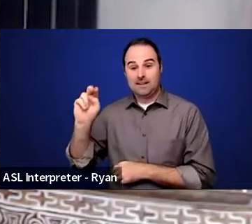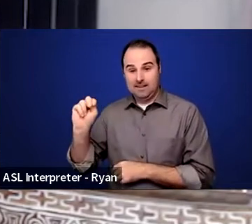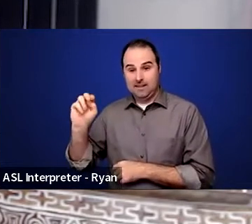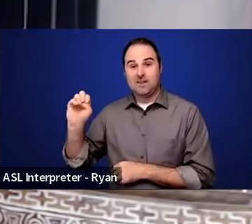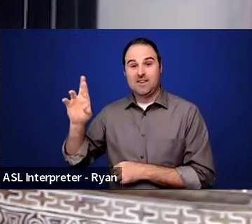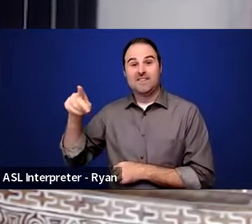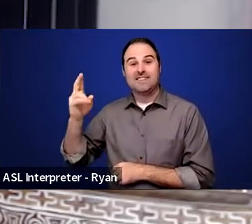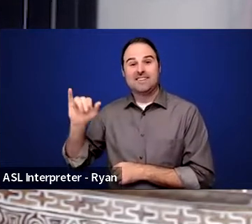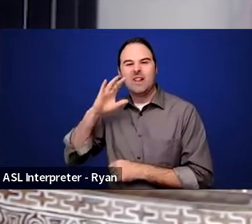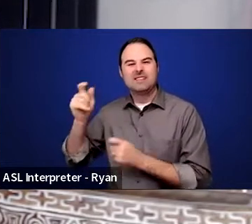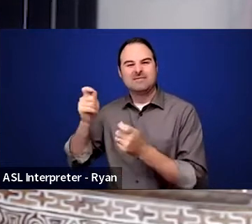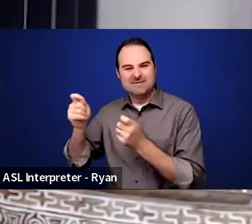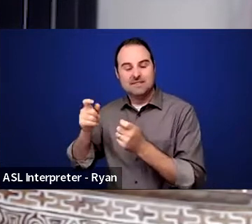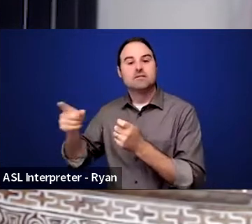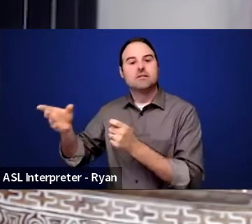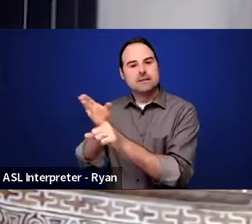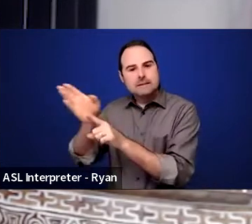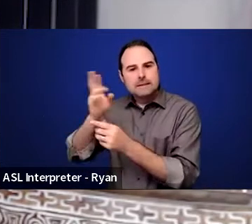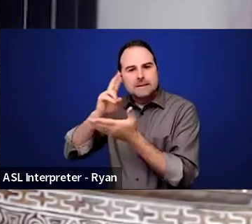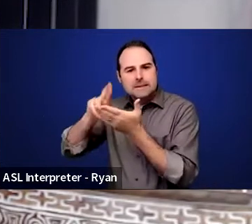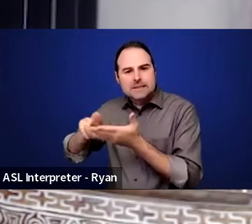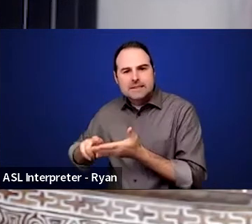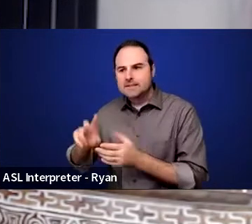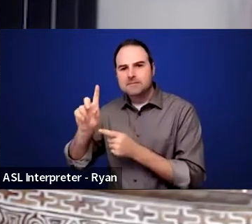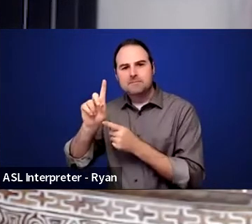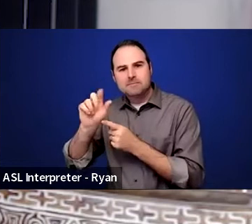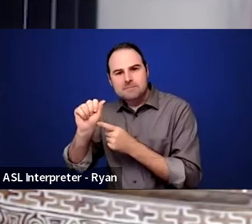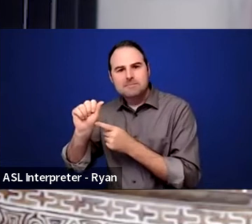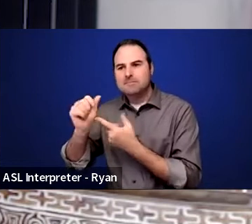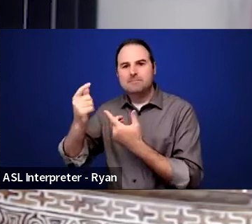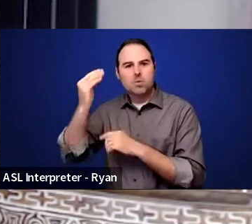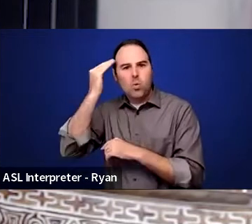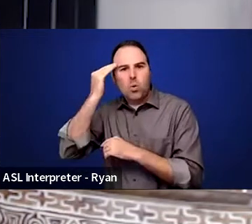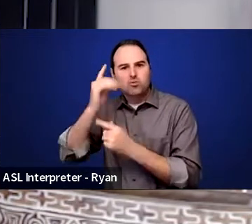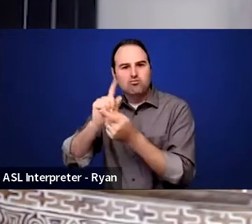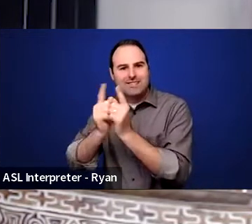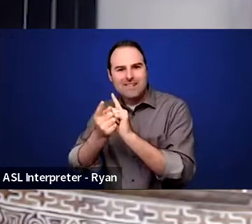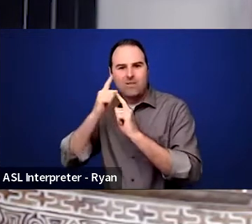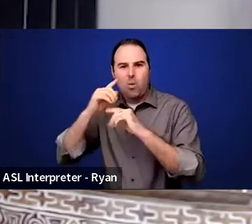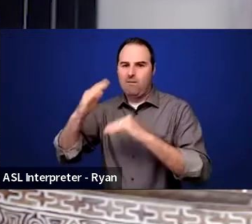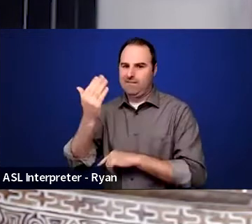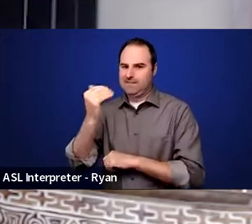who has worked in the field of disabilities research and knowledge translation for well over 15 years.